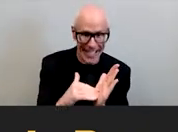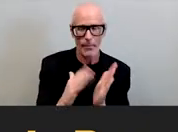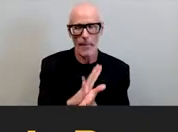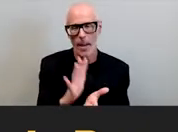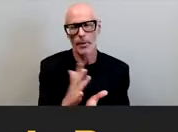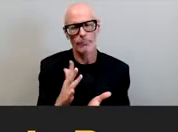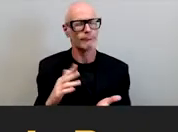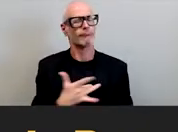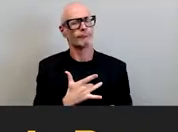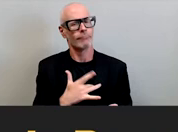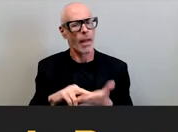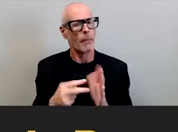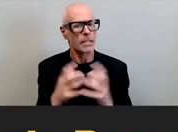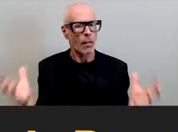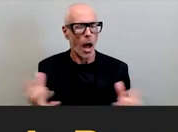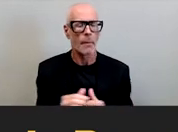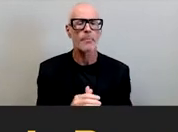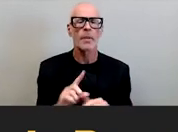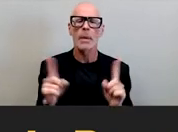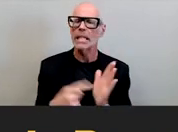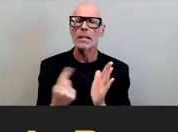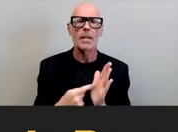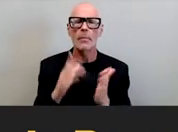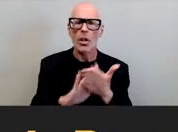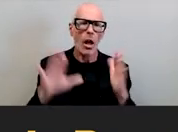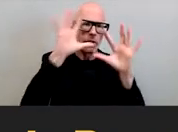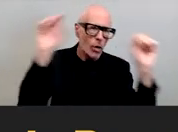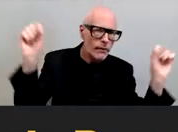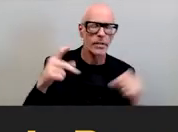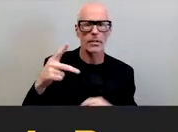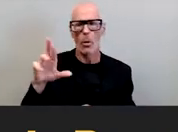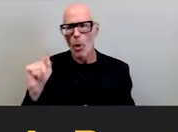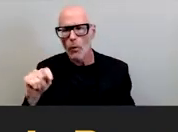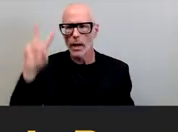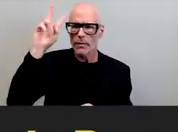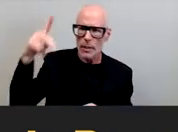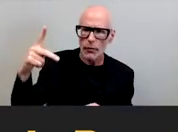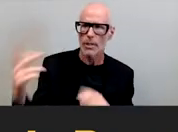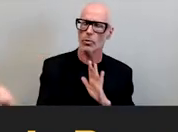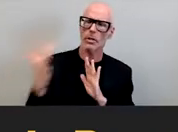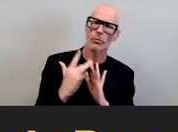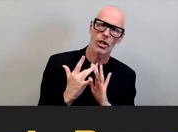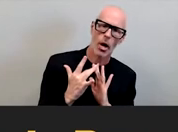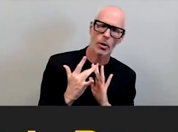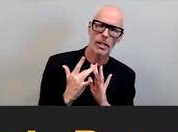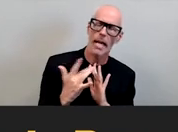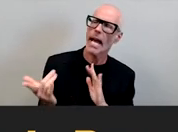you know sometimes college presidents provosts and vps will reach out to us and ask if we could come